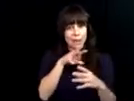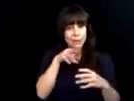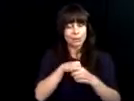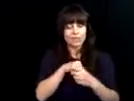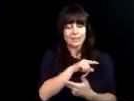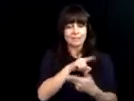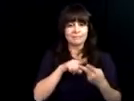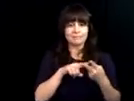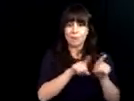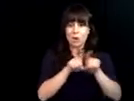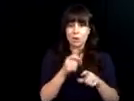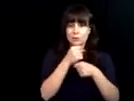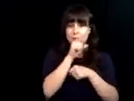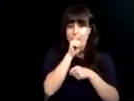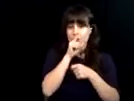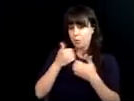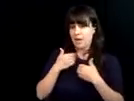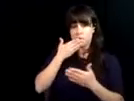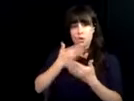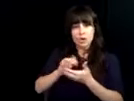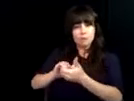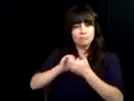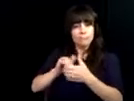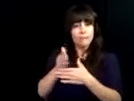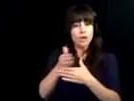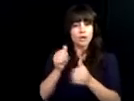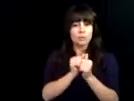And I'm Debbie Arnold. >> We are here to say we are thankful